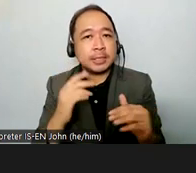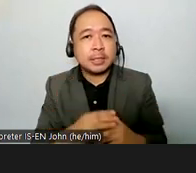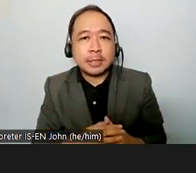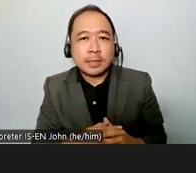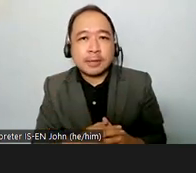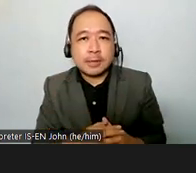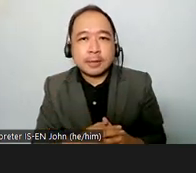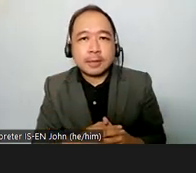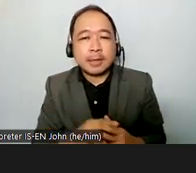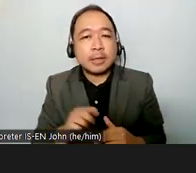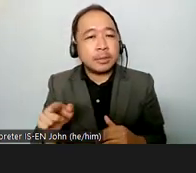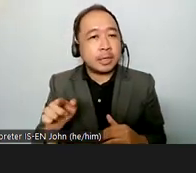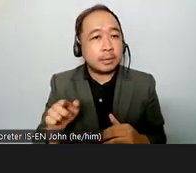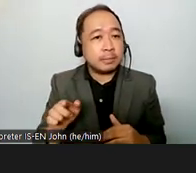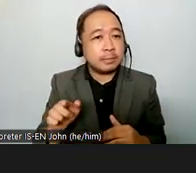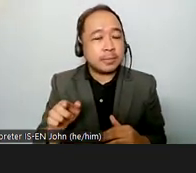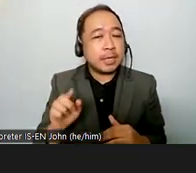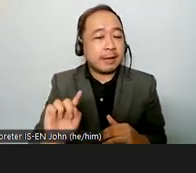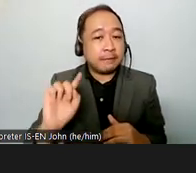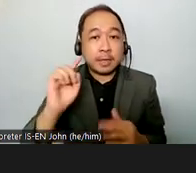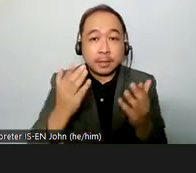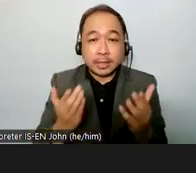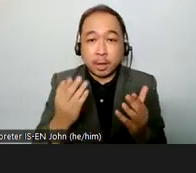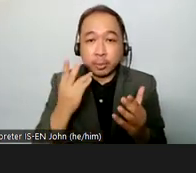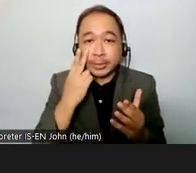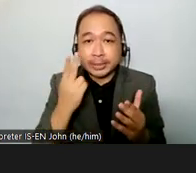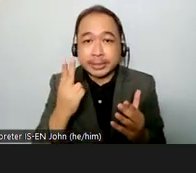for the first dialogue session over to you baby